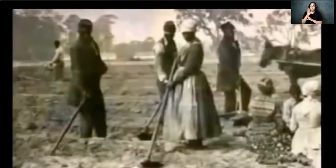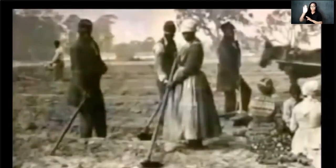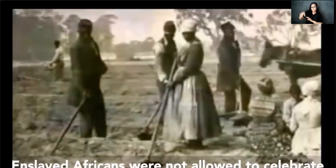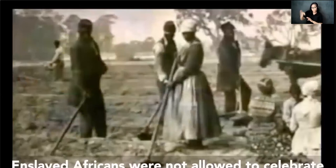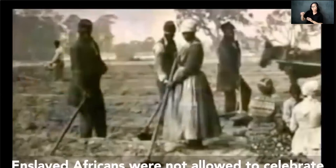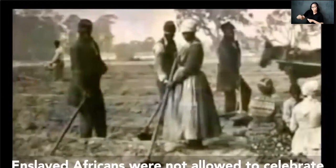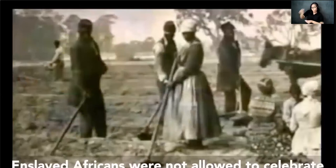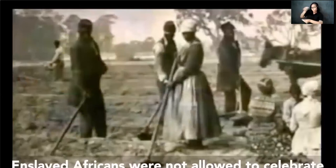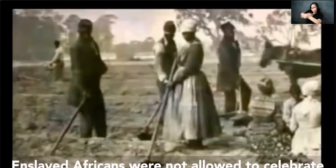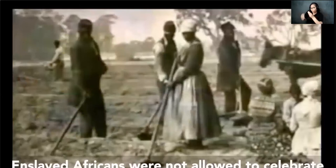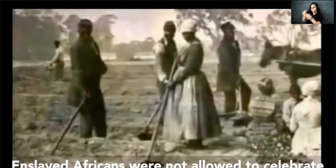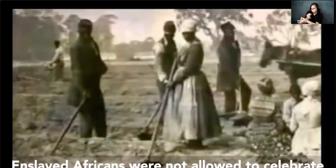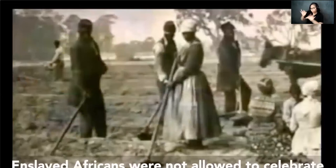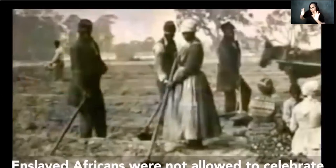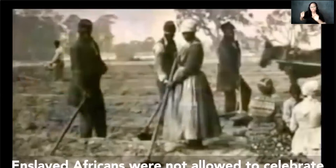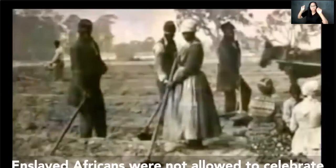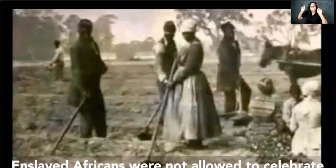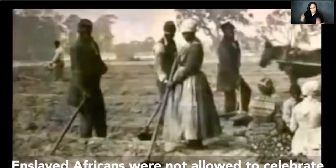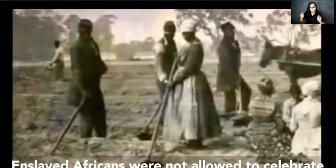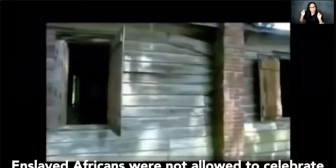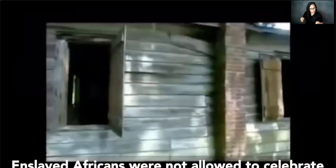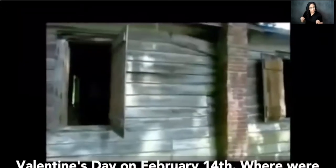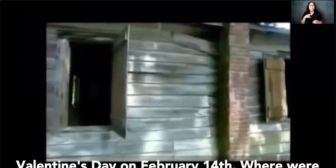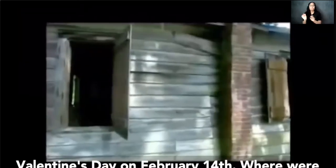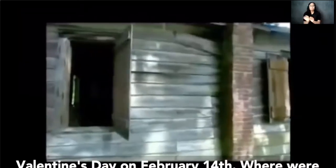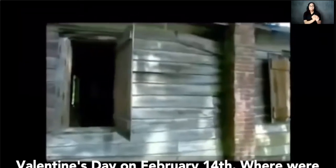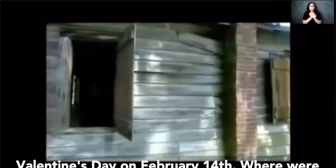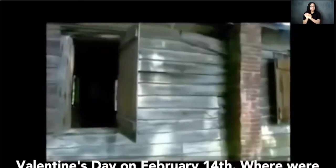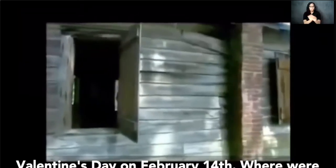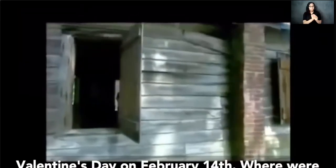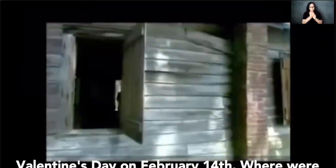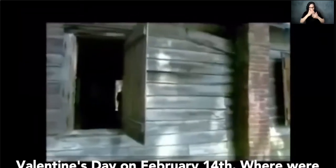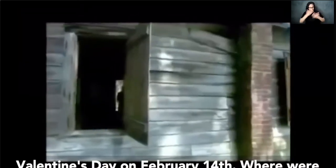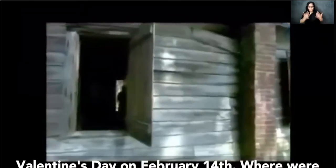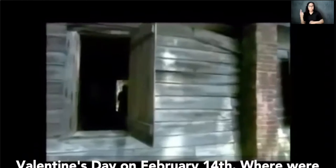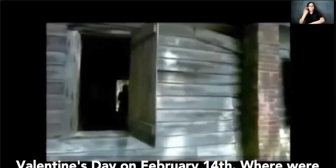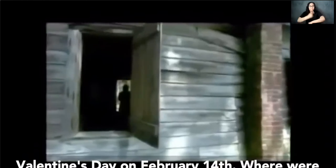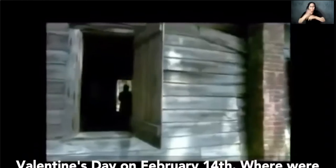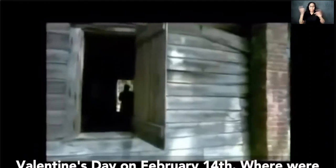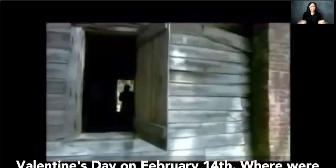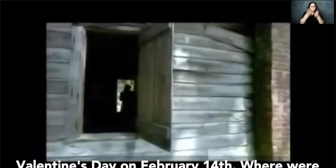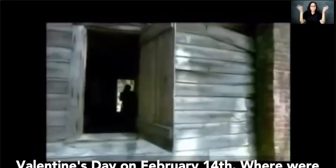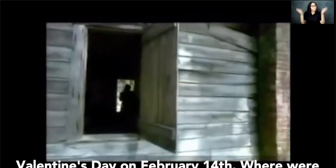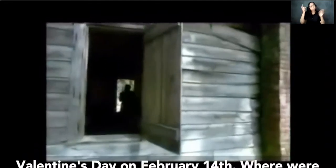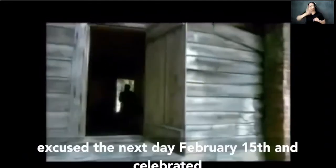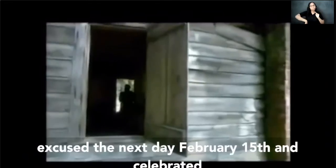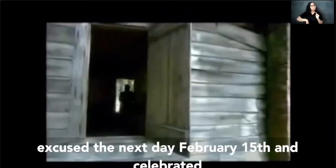enslaved africans were not allowed to celebrate valentine's day on february 14th but were excused